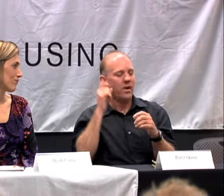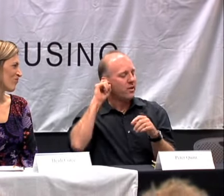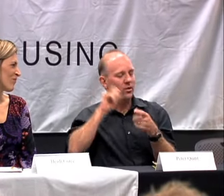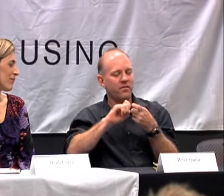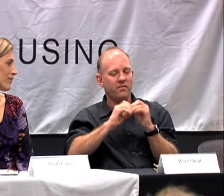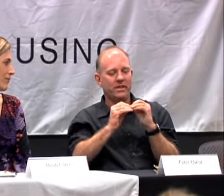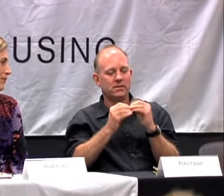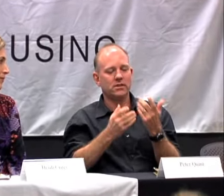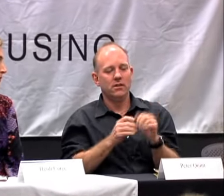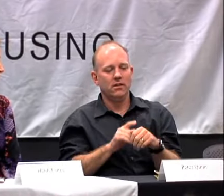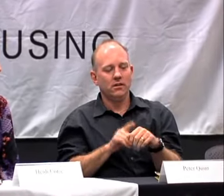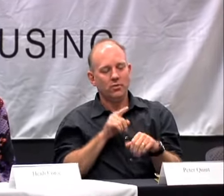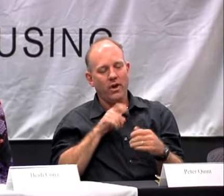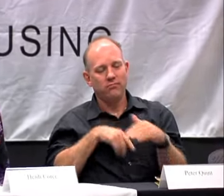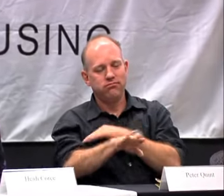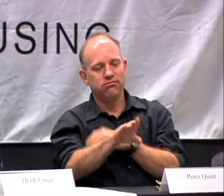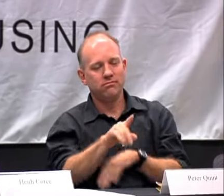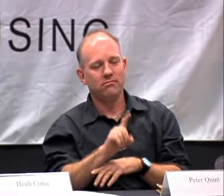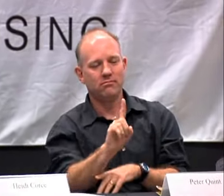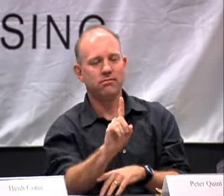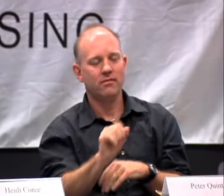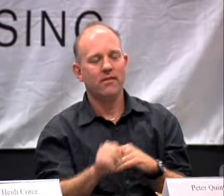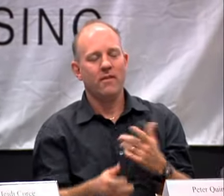FIRST APPOINTMENT TO GET MY HEARING AID FIXED. SO I WENT INTO THE